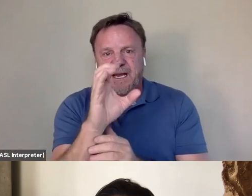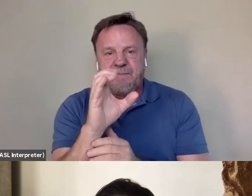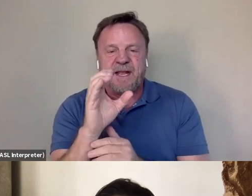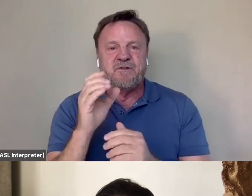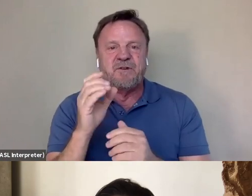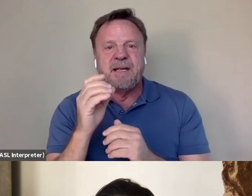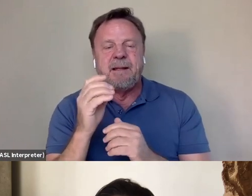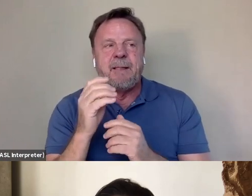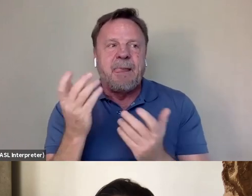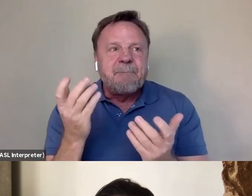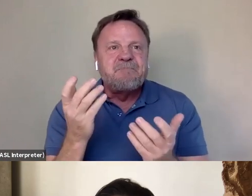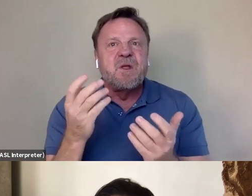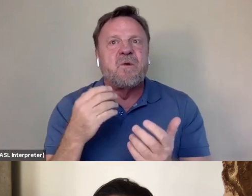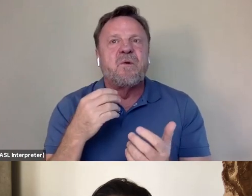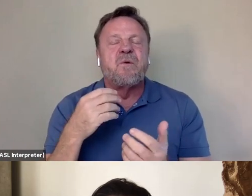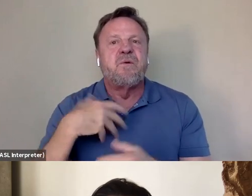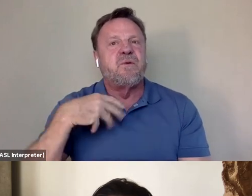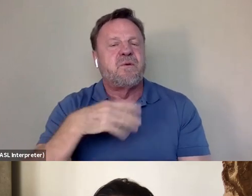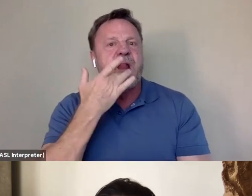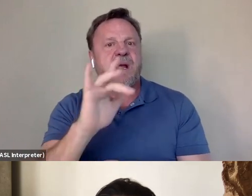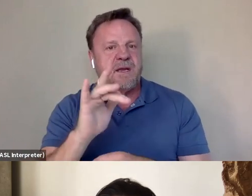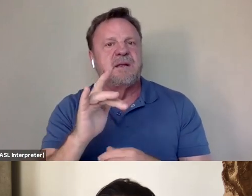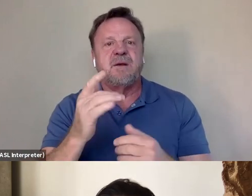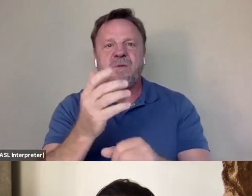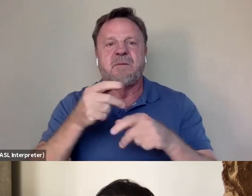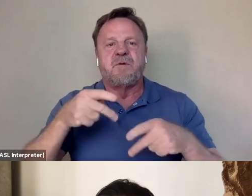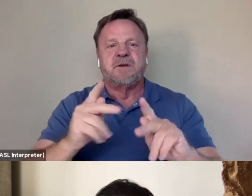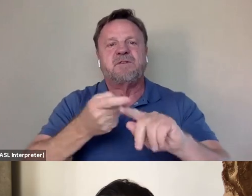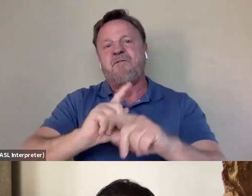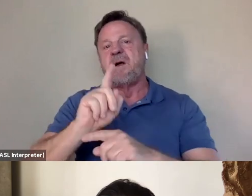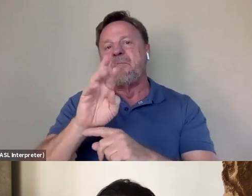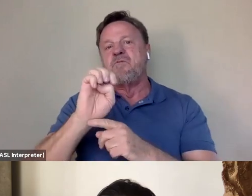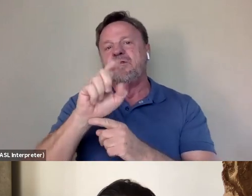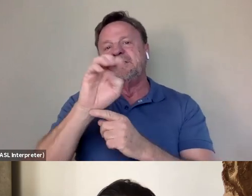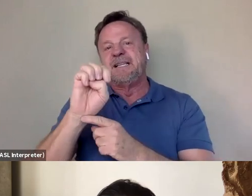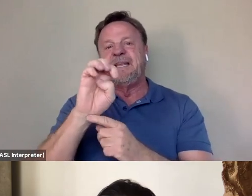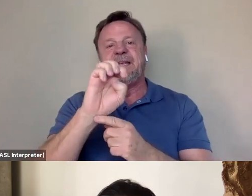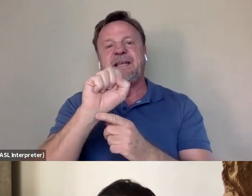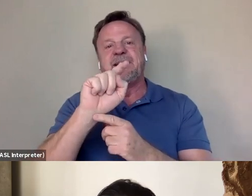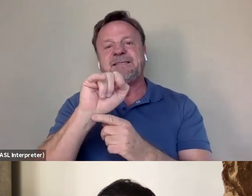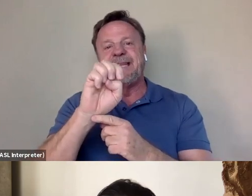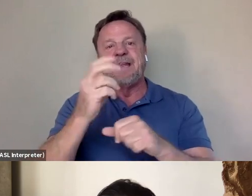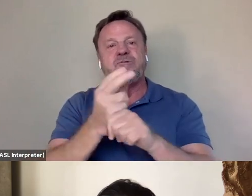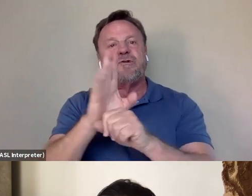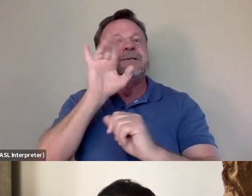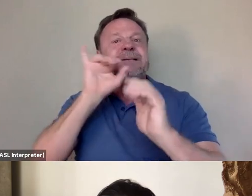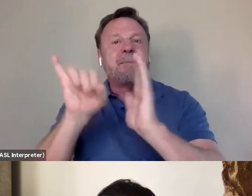We were very lucky that we had permission of the Bruce Lee estate to use his image. So that really helped us kind of jump the queue,